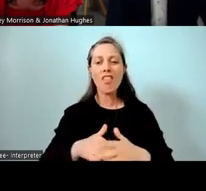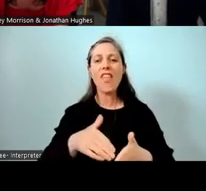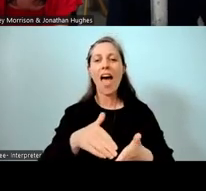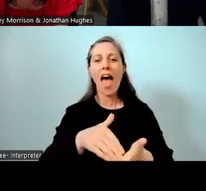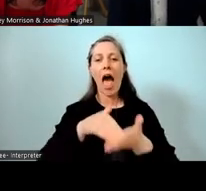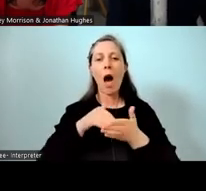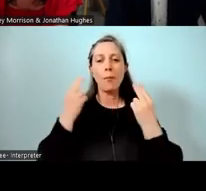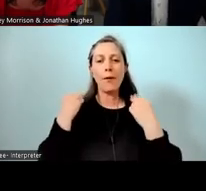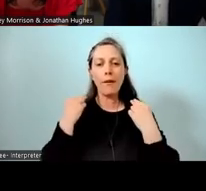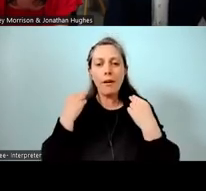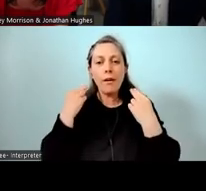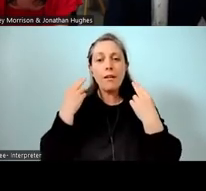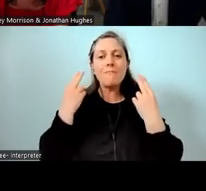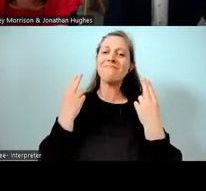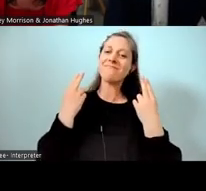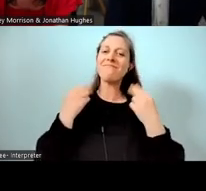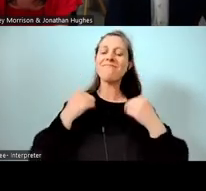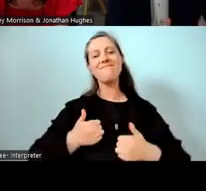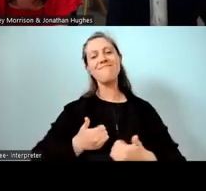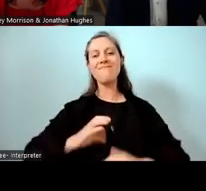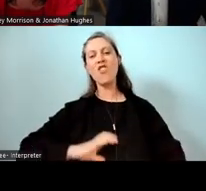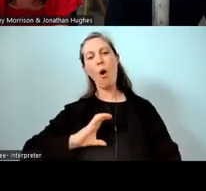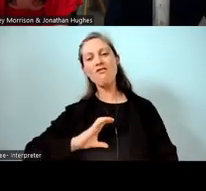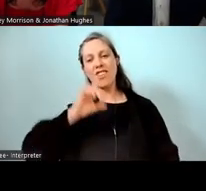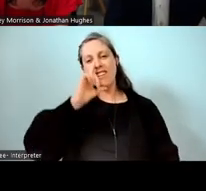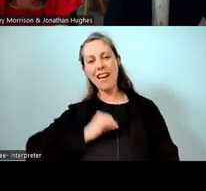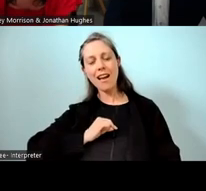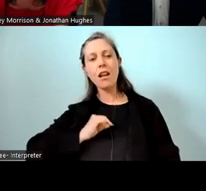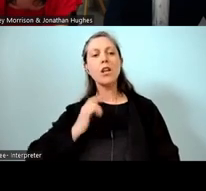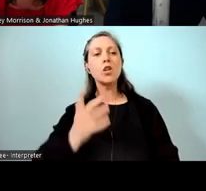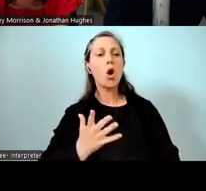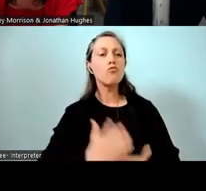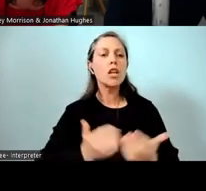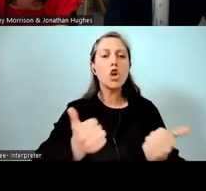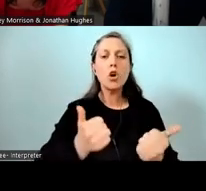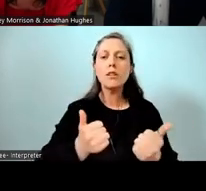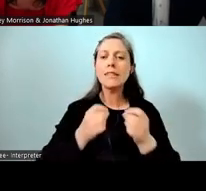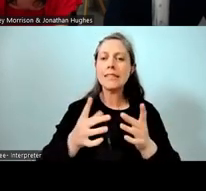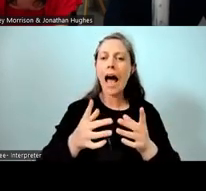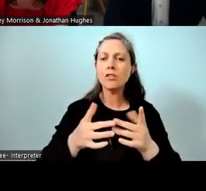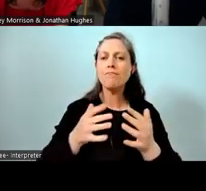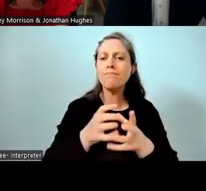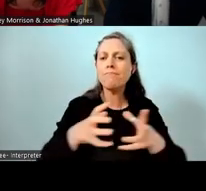And it can work really well, and as we talked about, you can make friends right across the school, as well as learn.